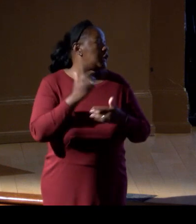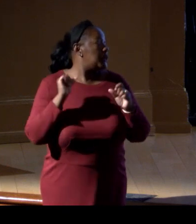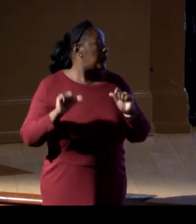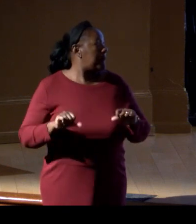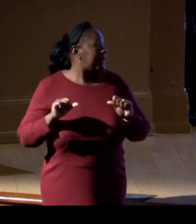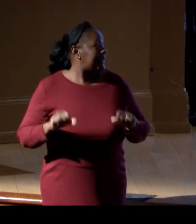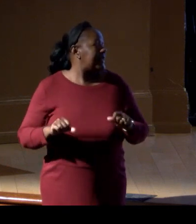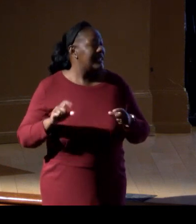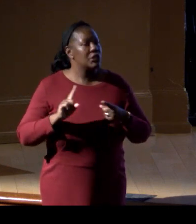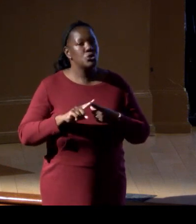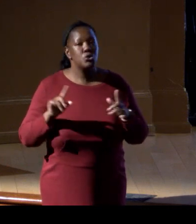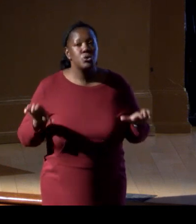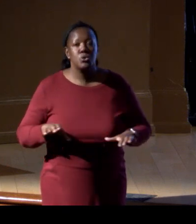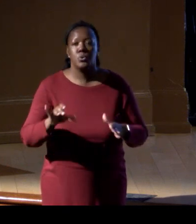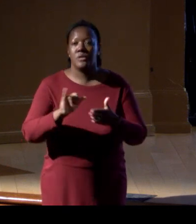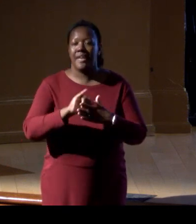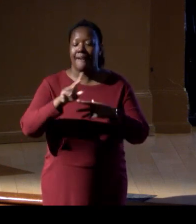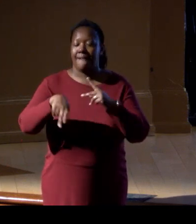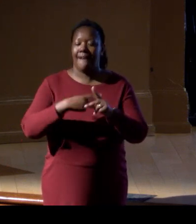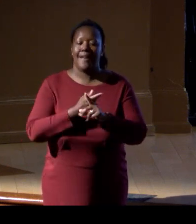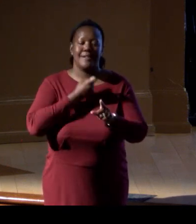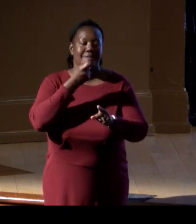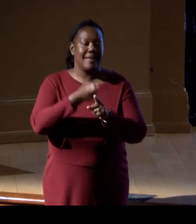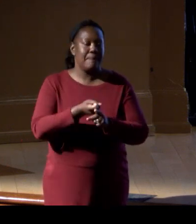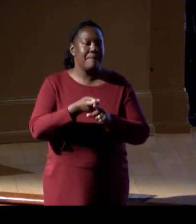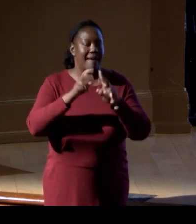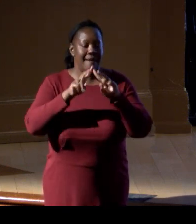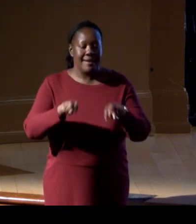to do those impact assessments, to do the effect studies,